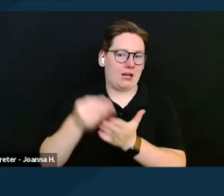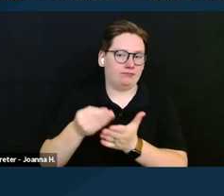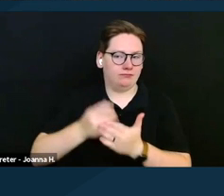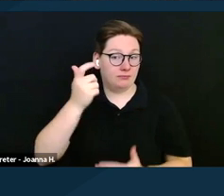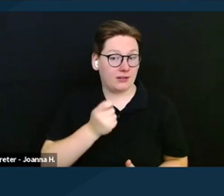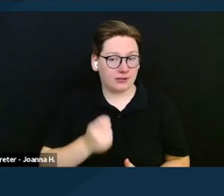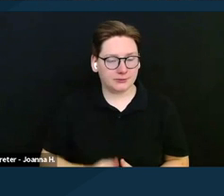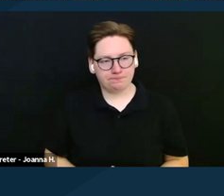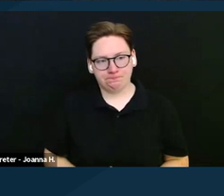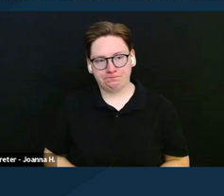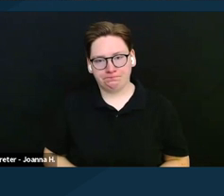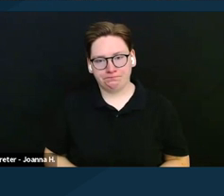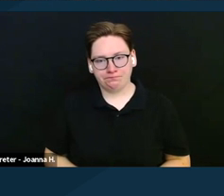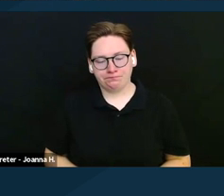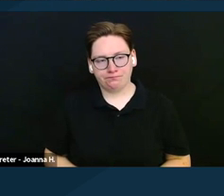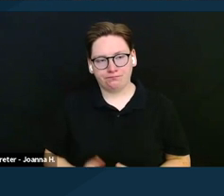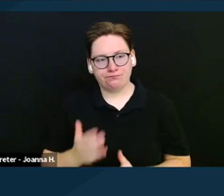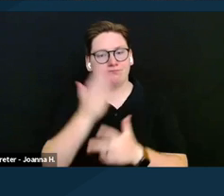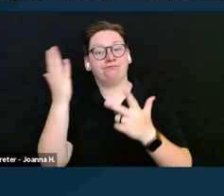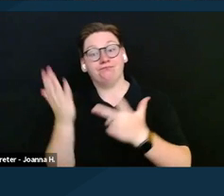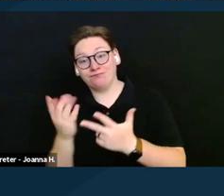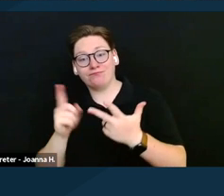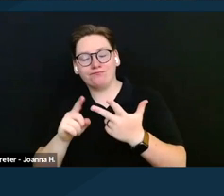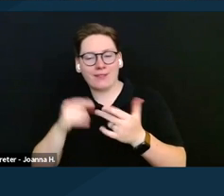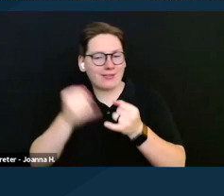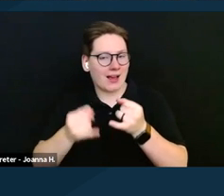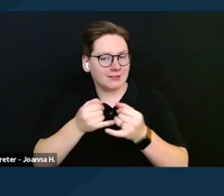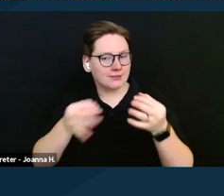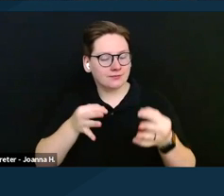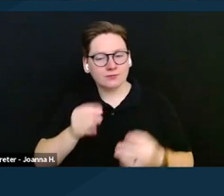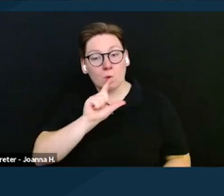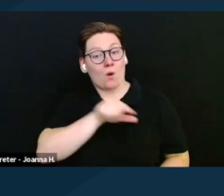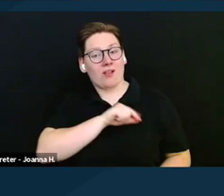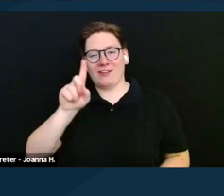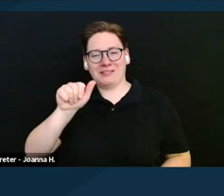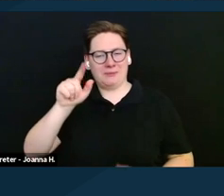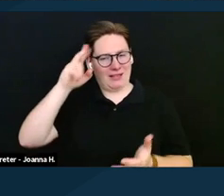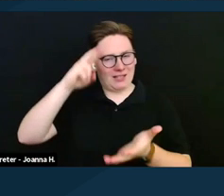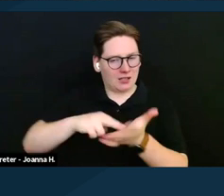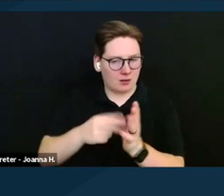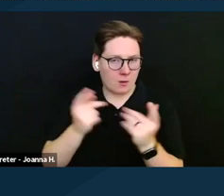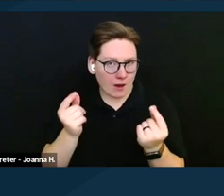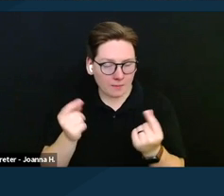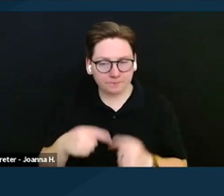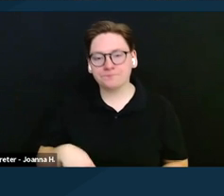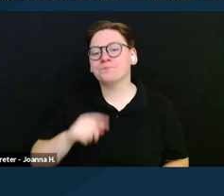And finally, what is a qualifying disability? A qualifying disability is a disability